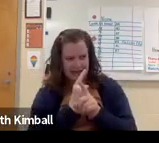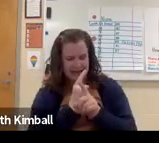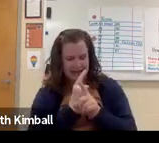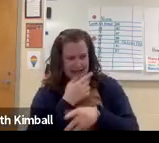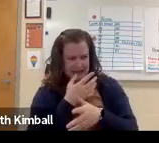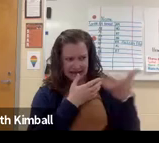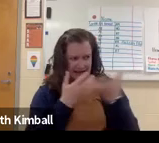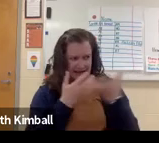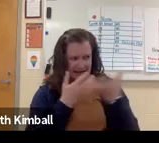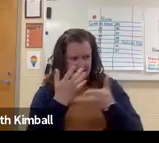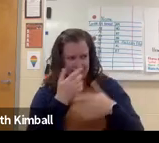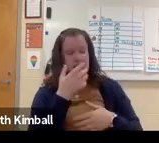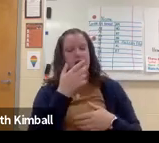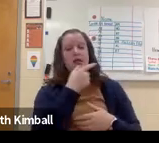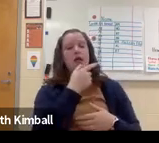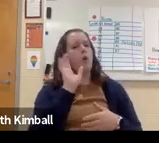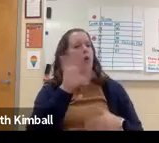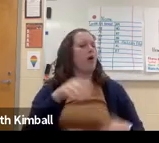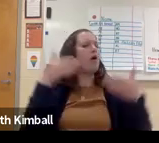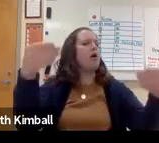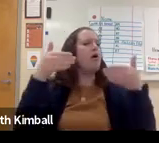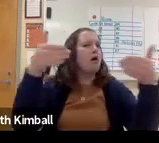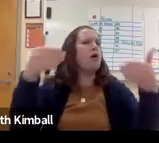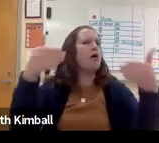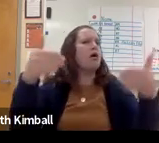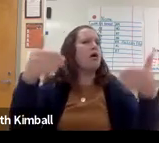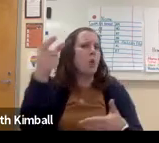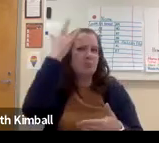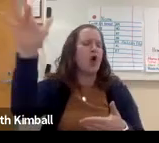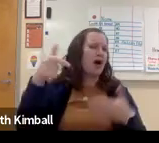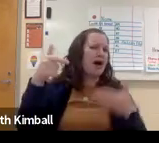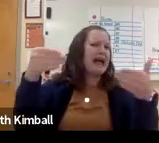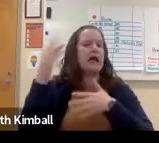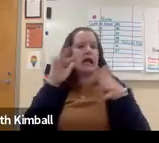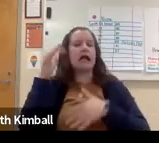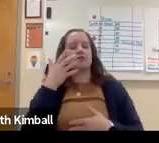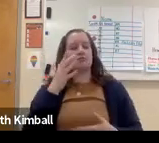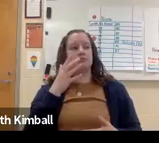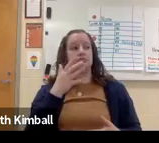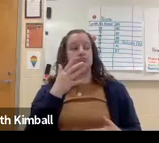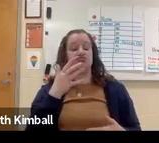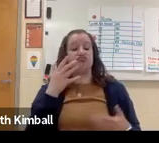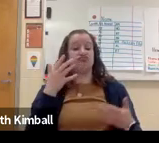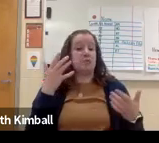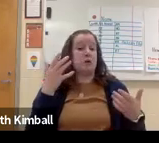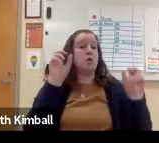I tried to tell this person, you realize that my background, I grew up without electricity, without computers? And they were like, oh, no, no, no.